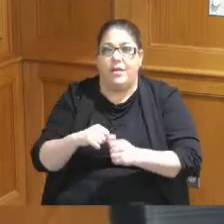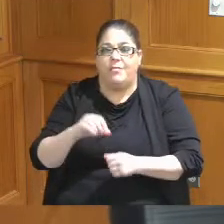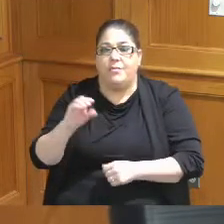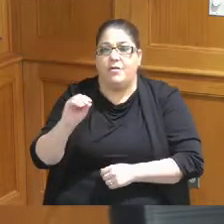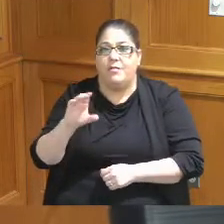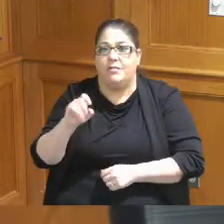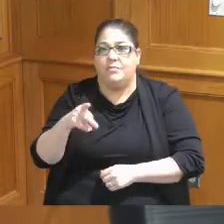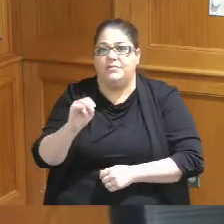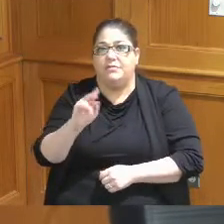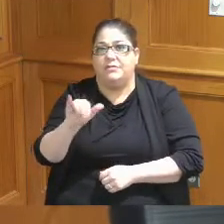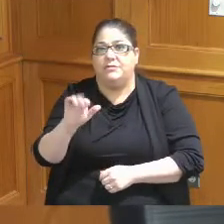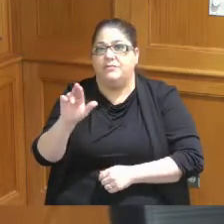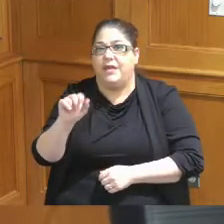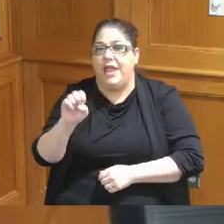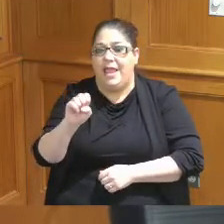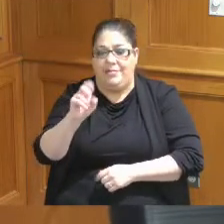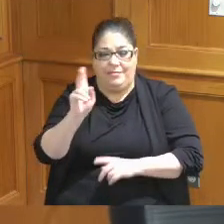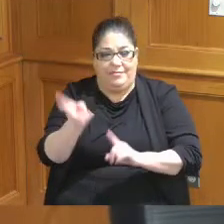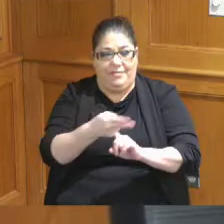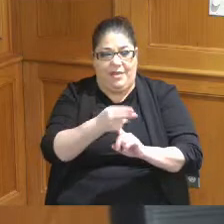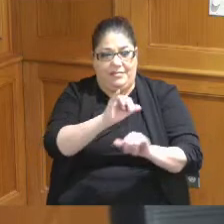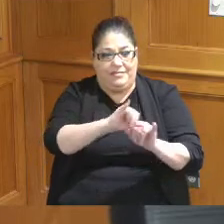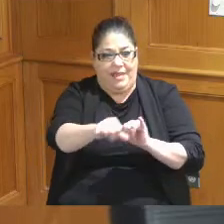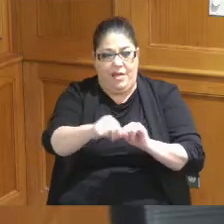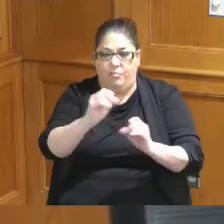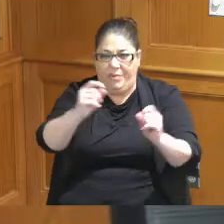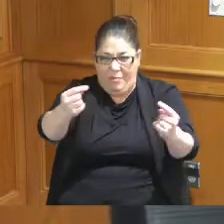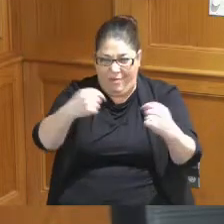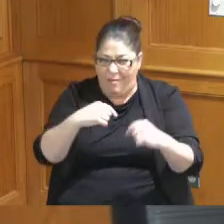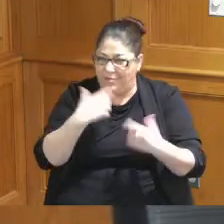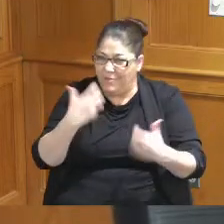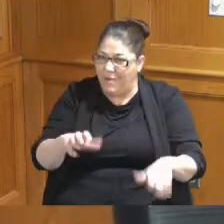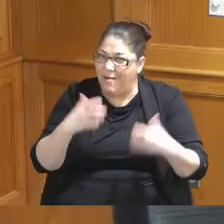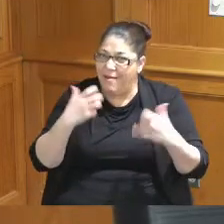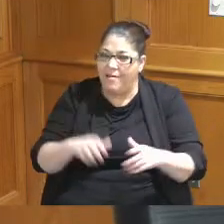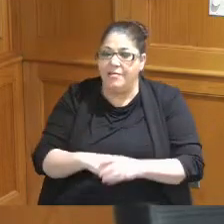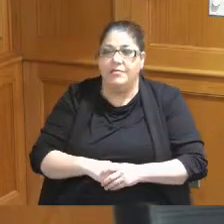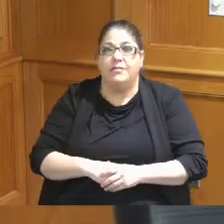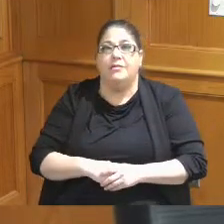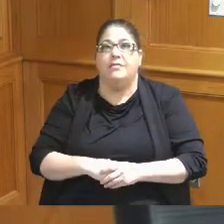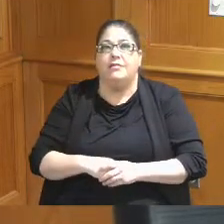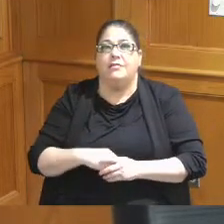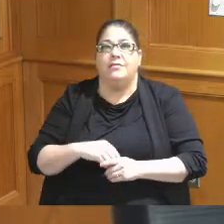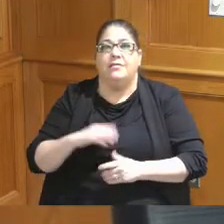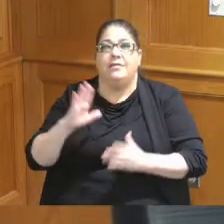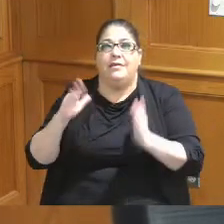at the all-time low no one wanted to come here convention and visitors bureau Director had quit